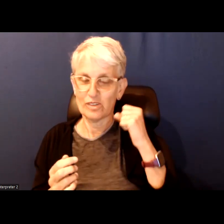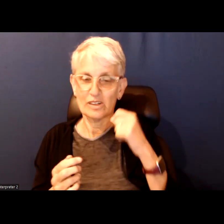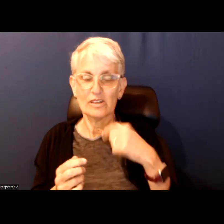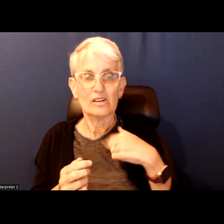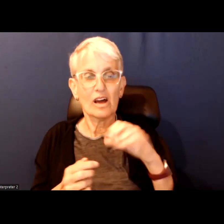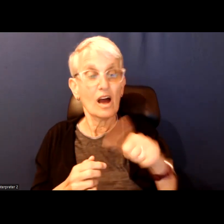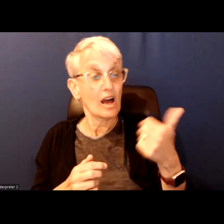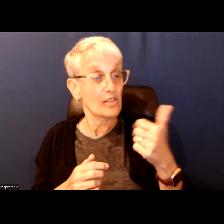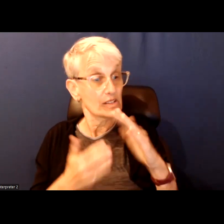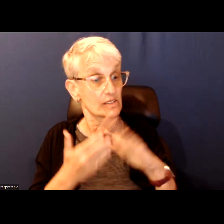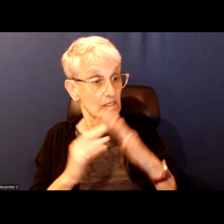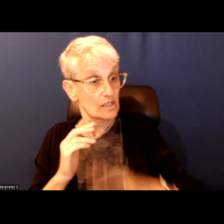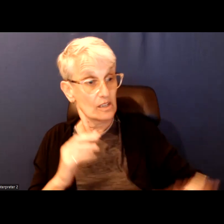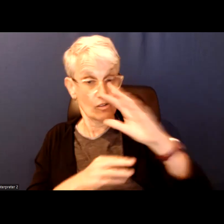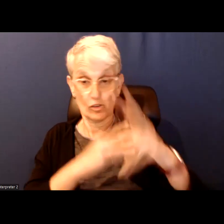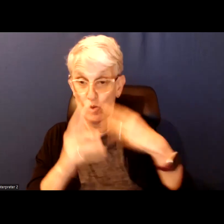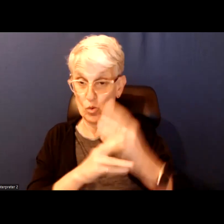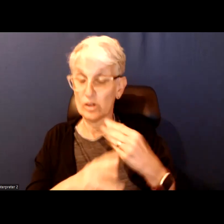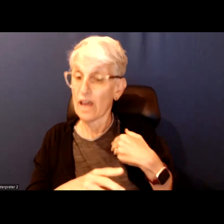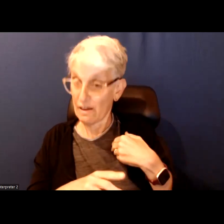around the world have things like him in a civil income tax.